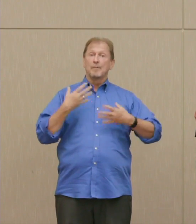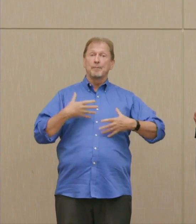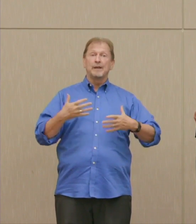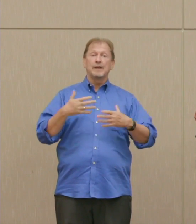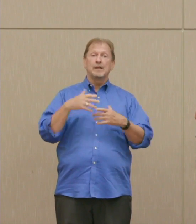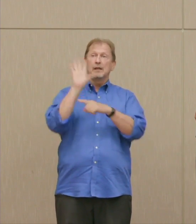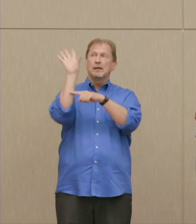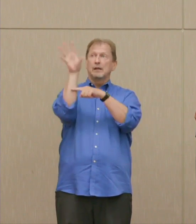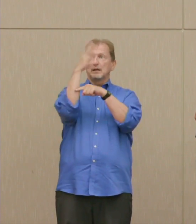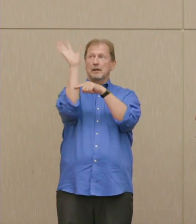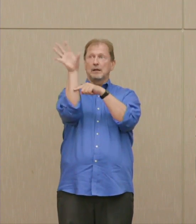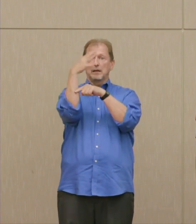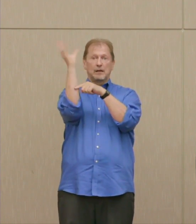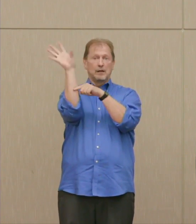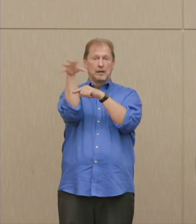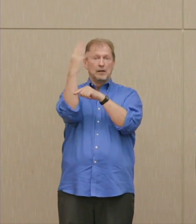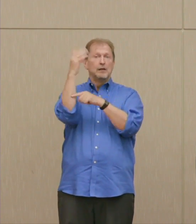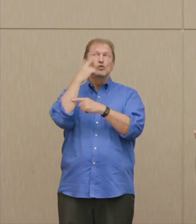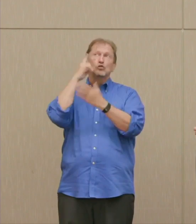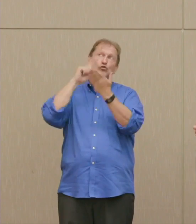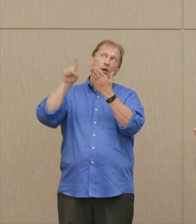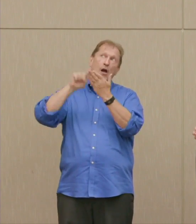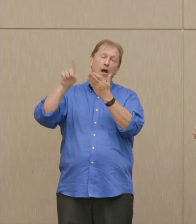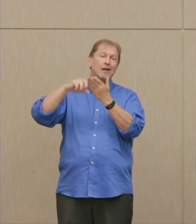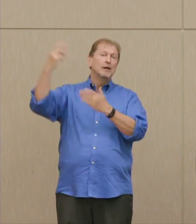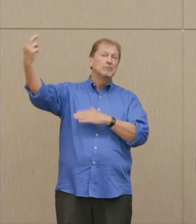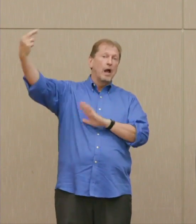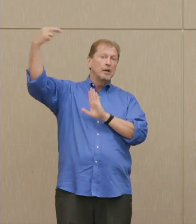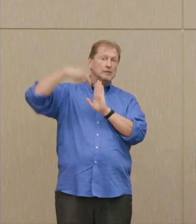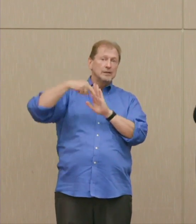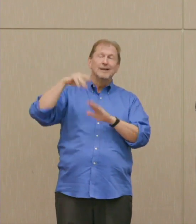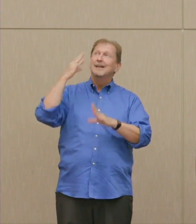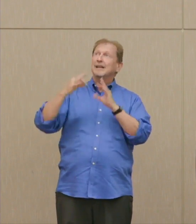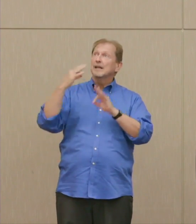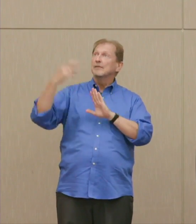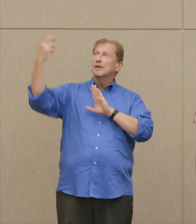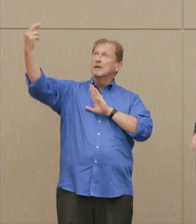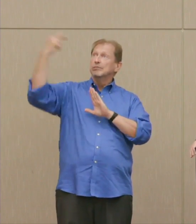or planes, in that event we're to get not only off the ground, but on the way to target